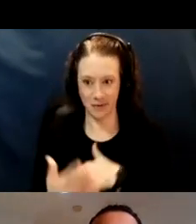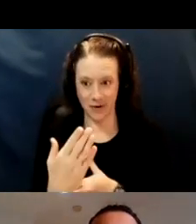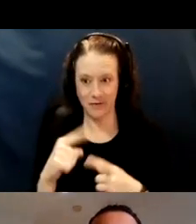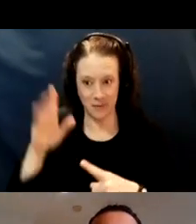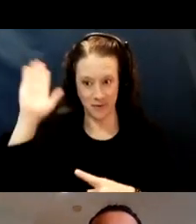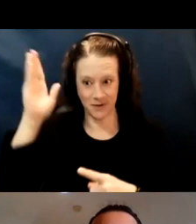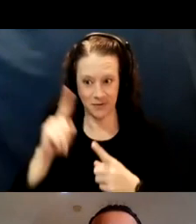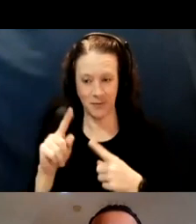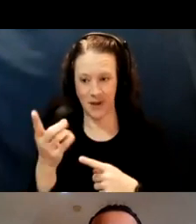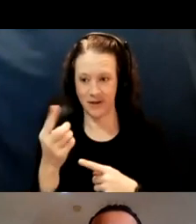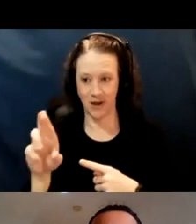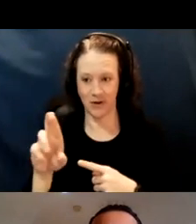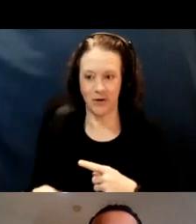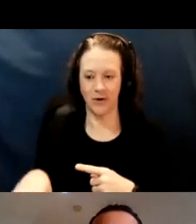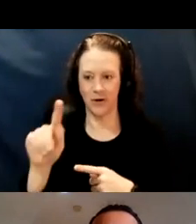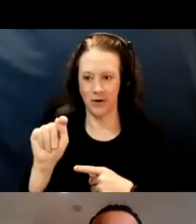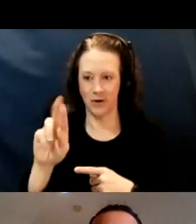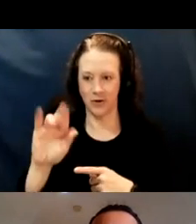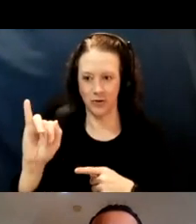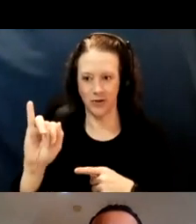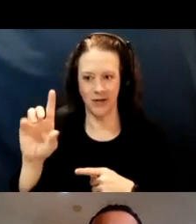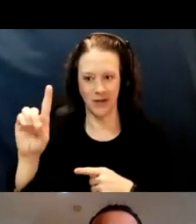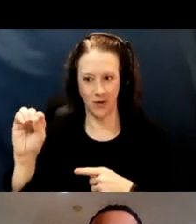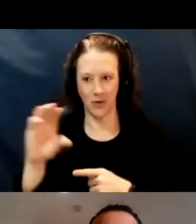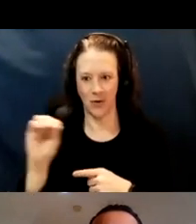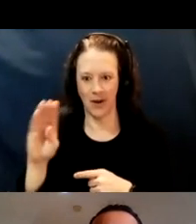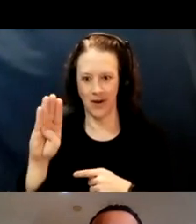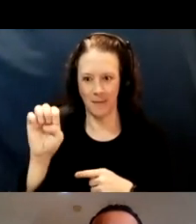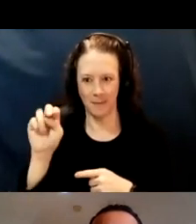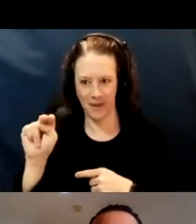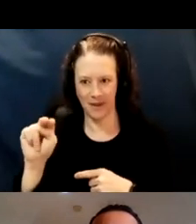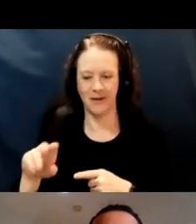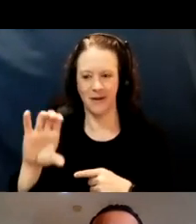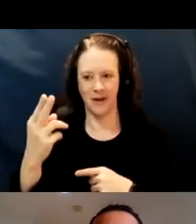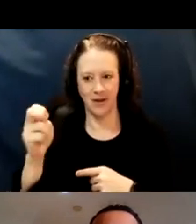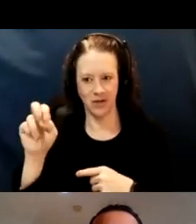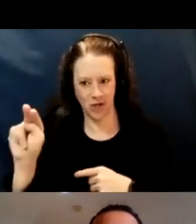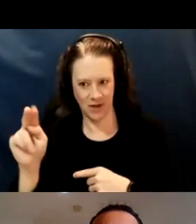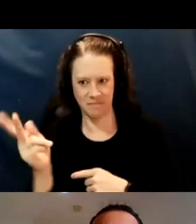and Ben Chen, who are going to talk about getting a vaccine at home